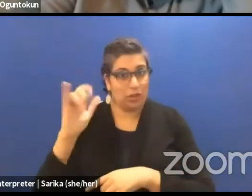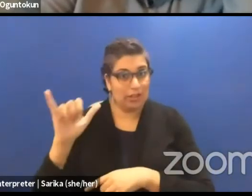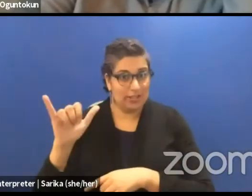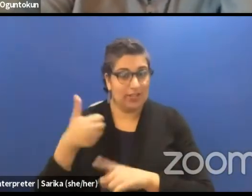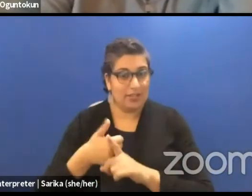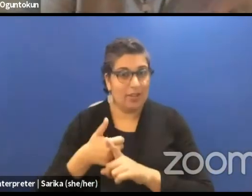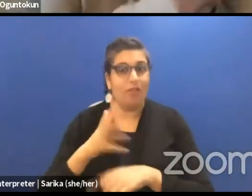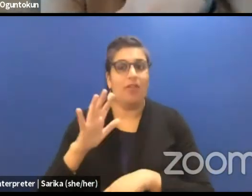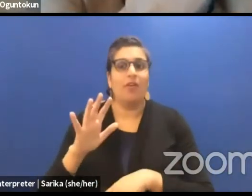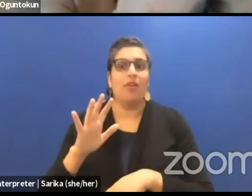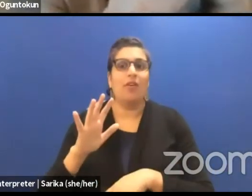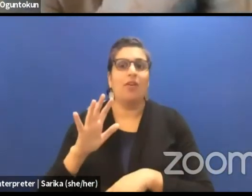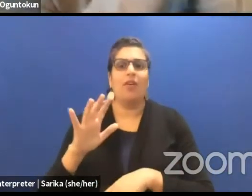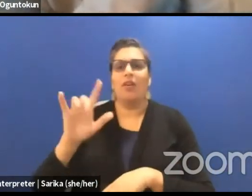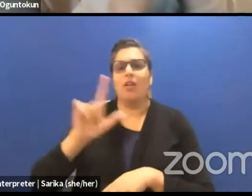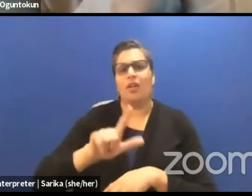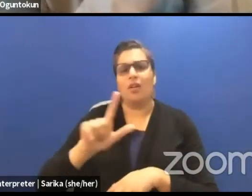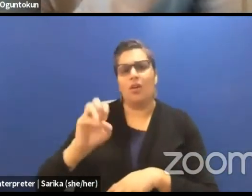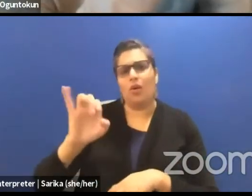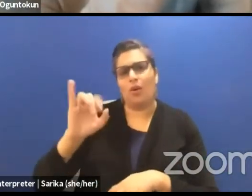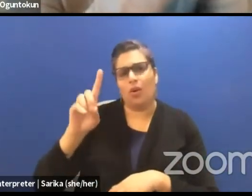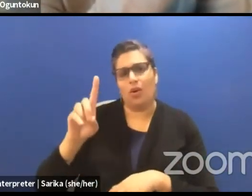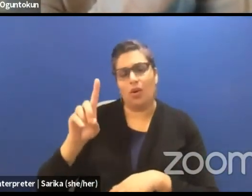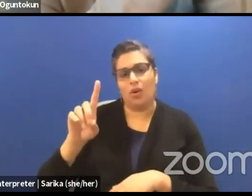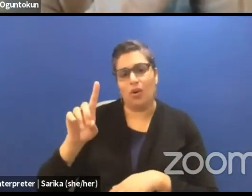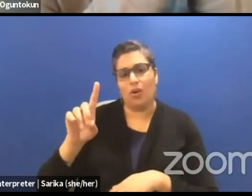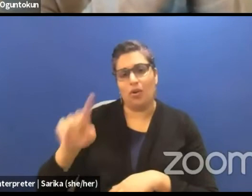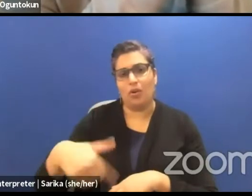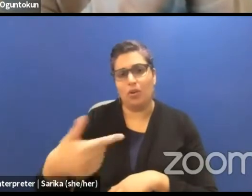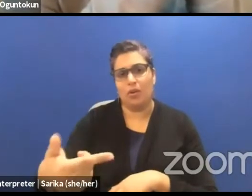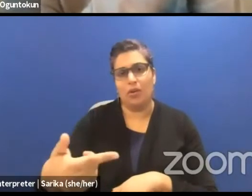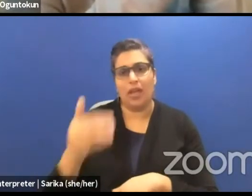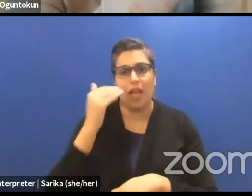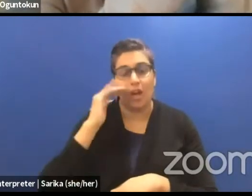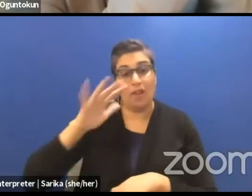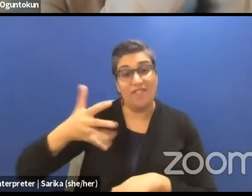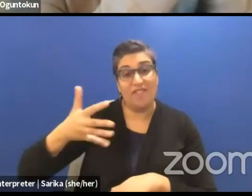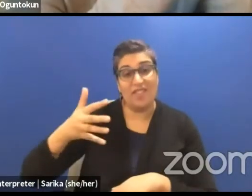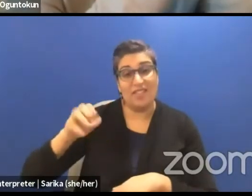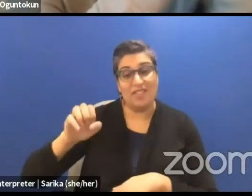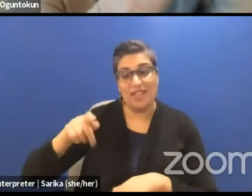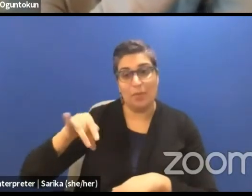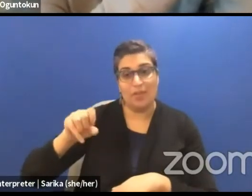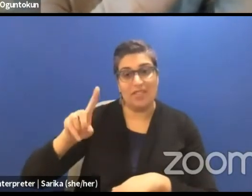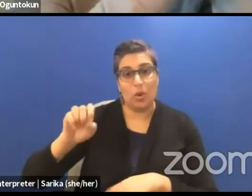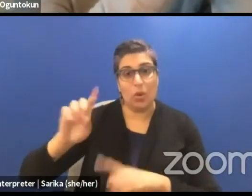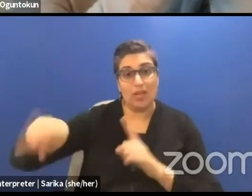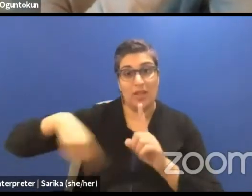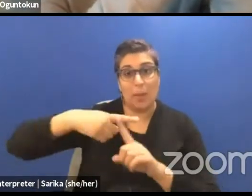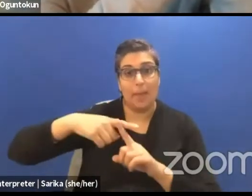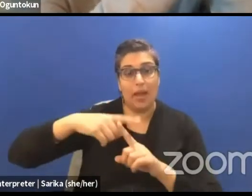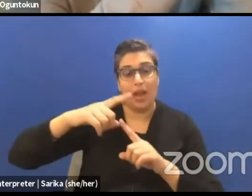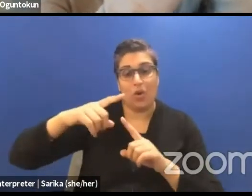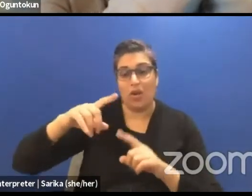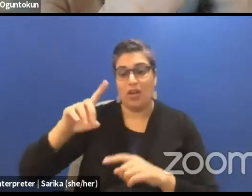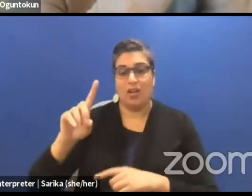I'll come to Lloyd. I know that the fifth episode is around dramaturgy as a curator and programmer,